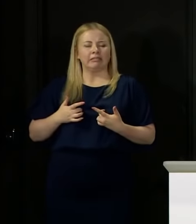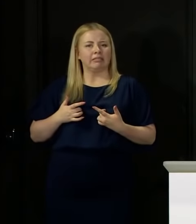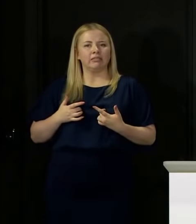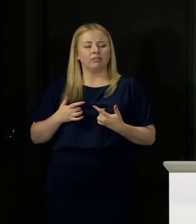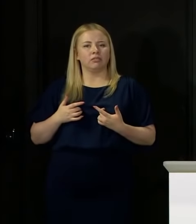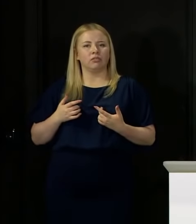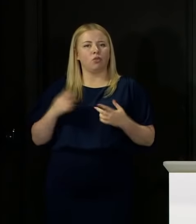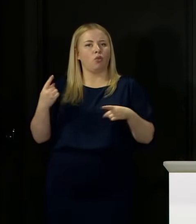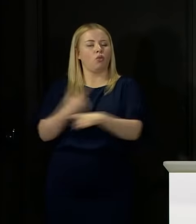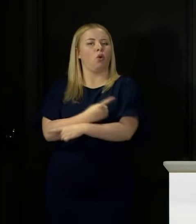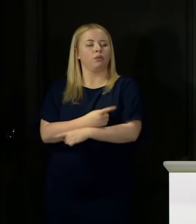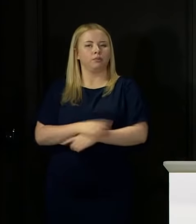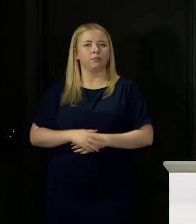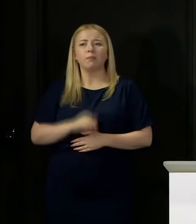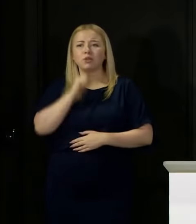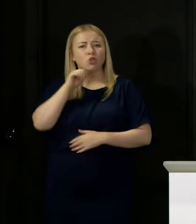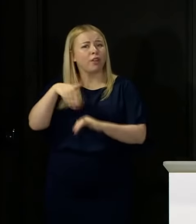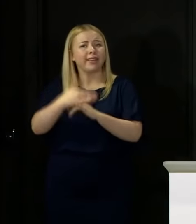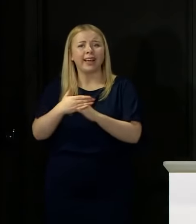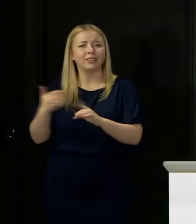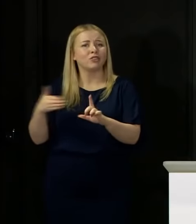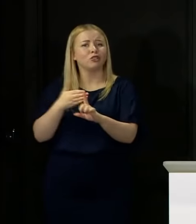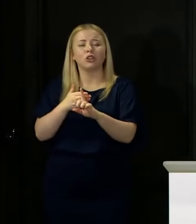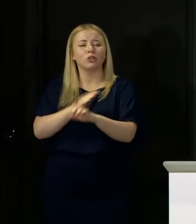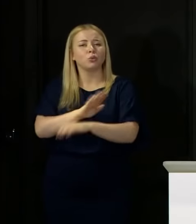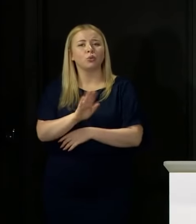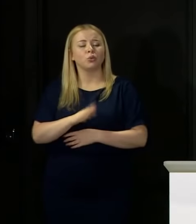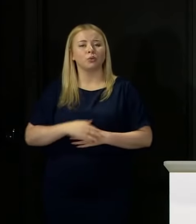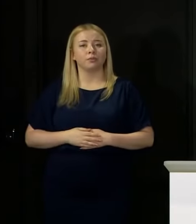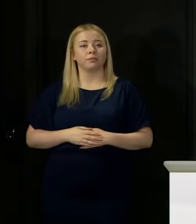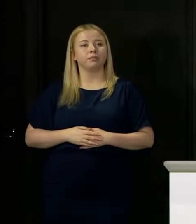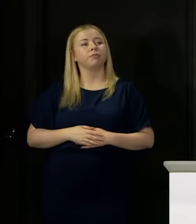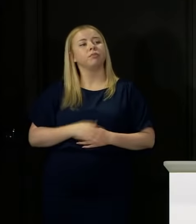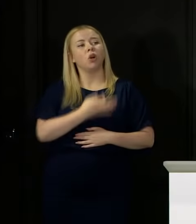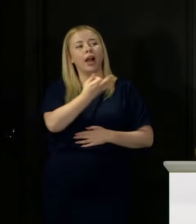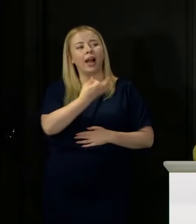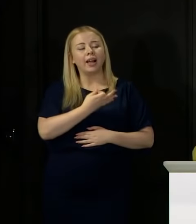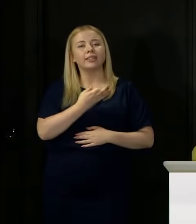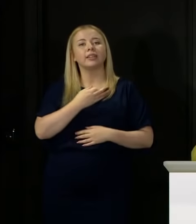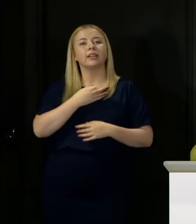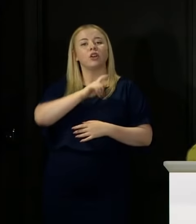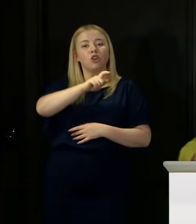On the issue particularly of young people living in our most deprived areas compared